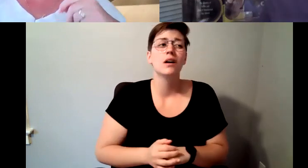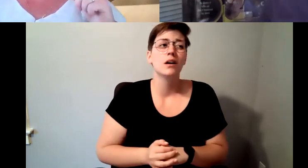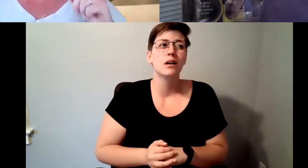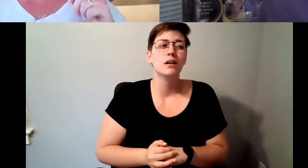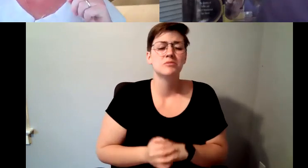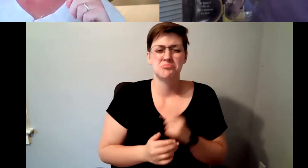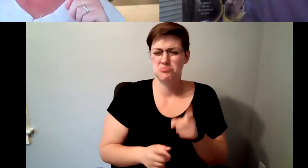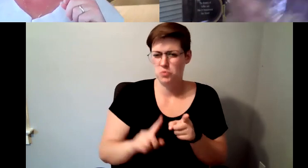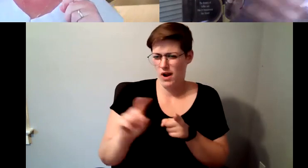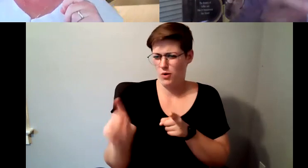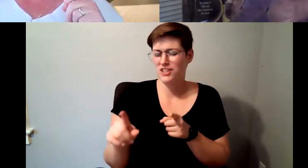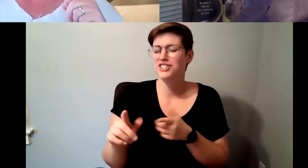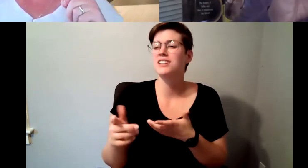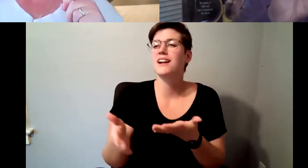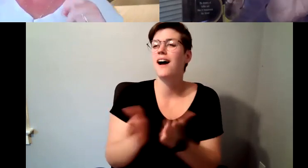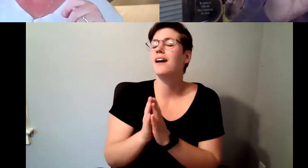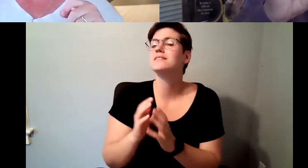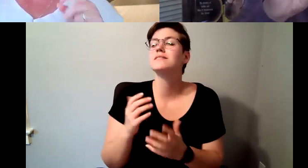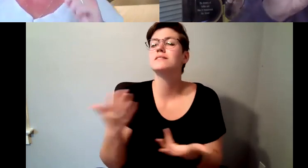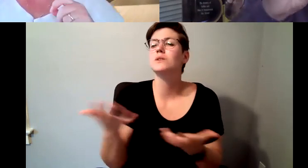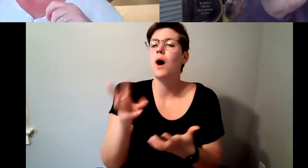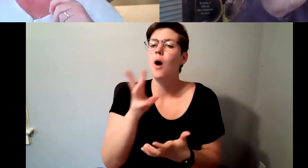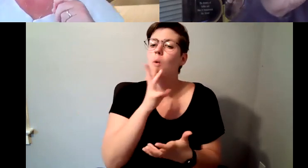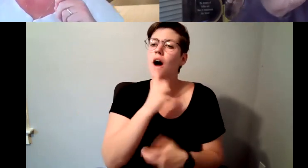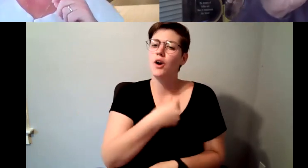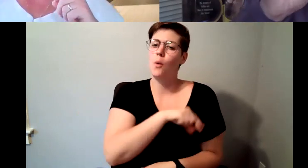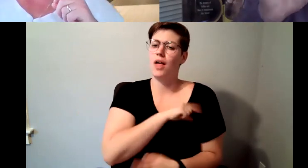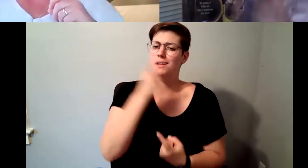here that says what water quality should be considered for a great brew.